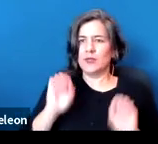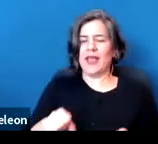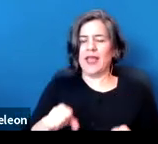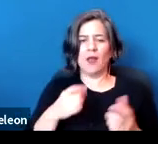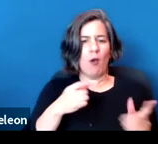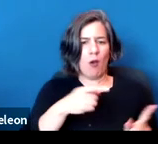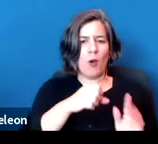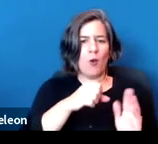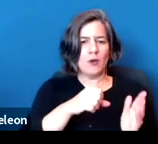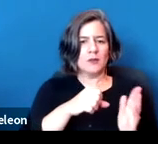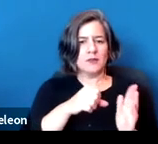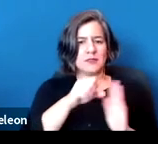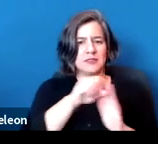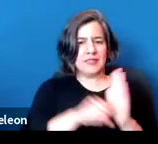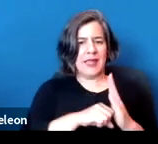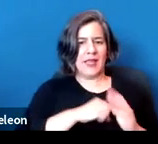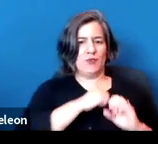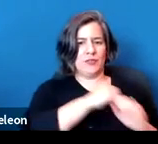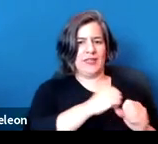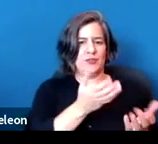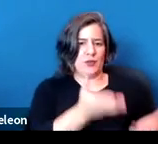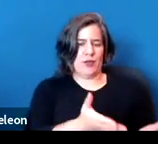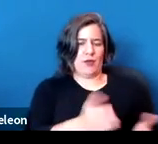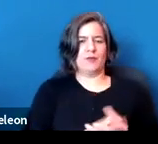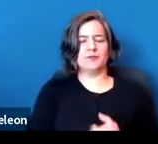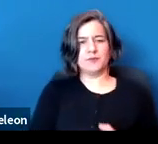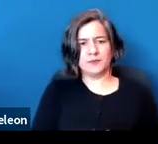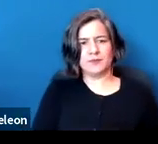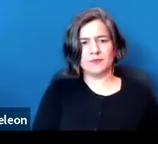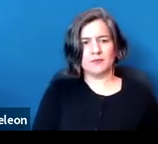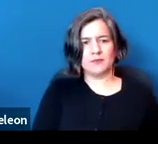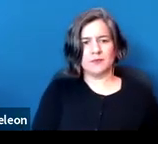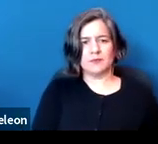So one of the things that actually made this pandemic really like memory lane